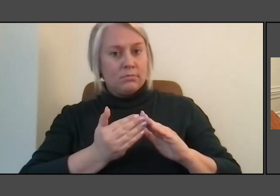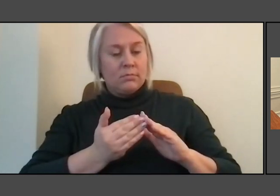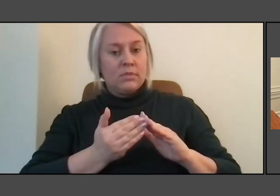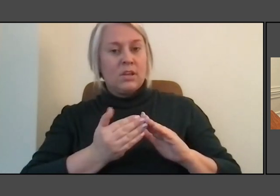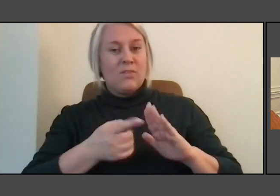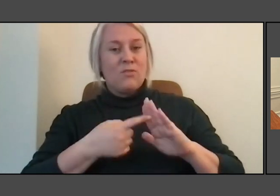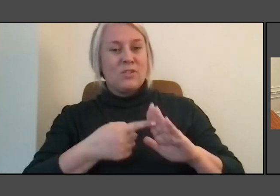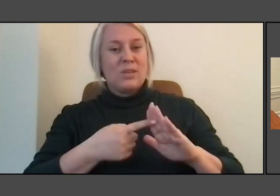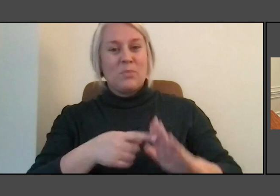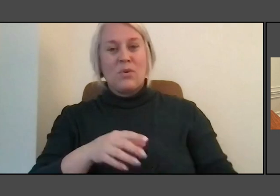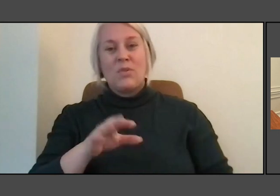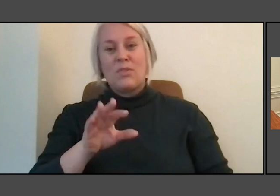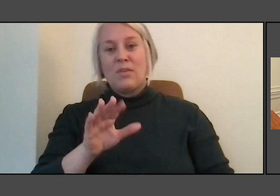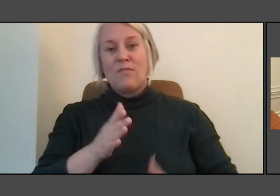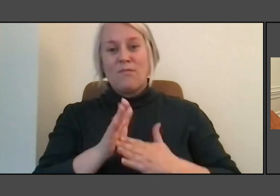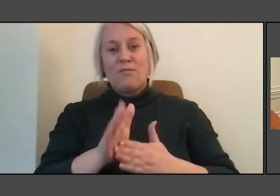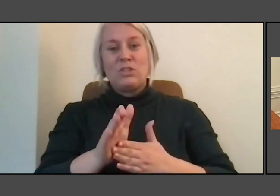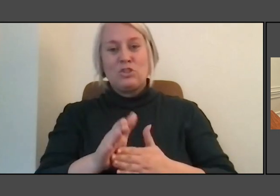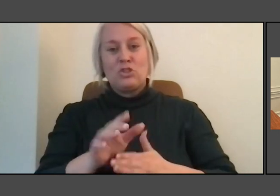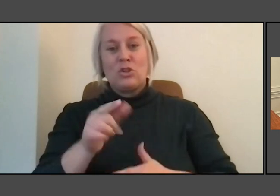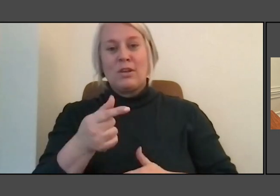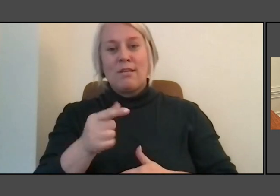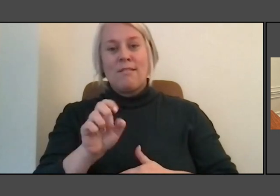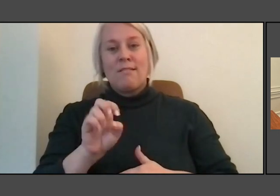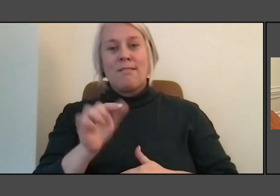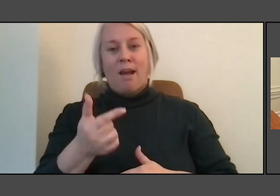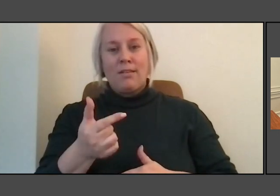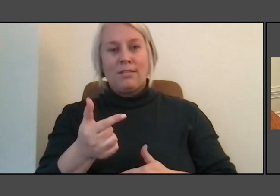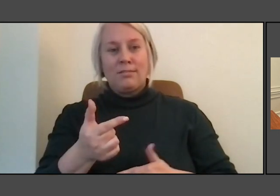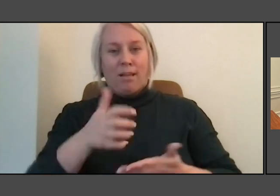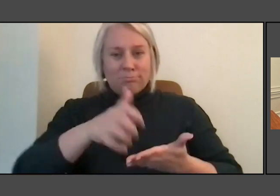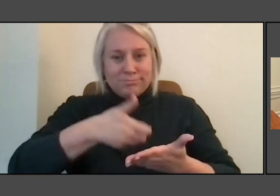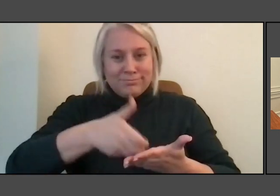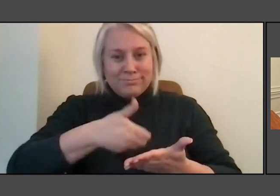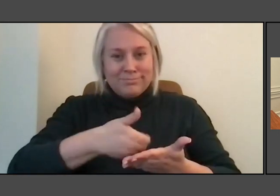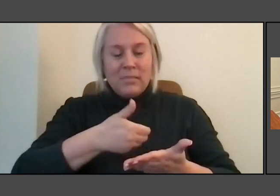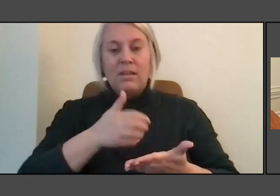How involved were they in your process, community engagement in your process?